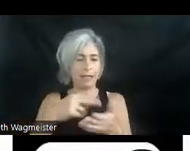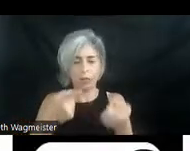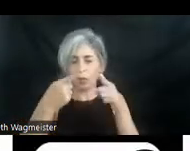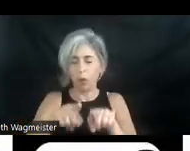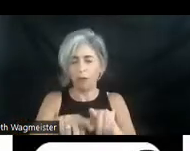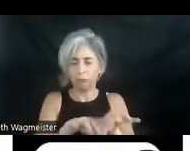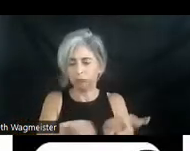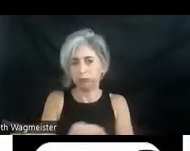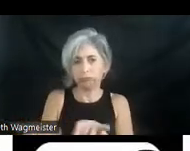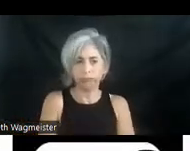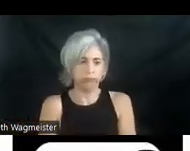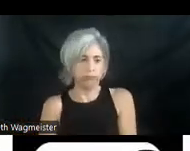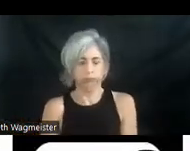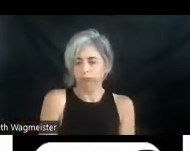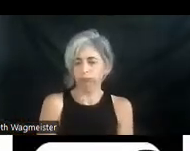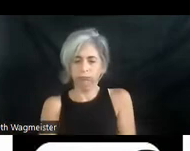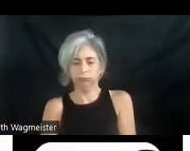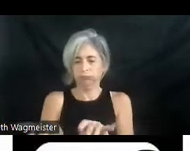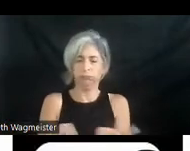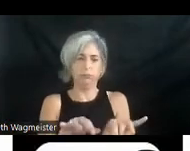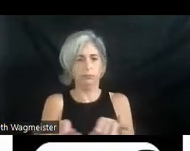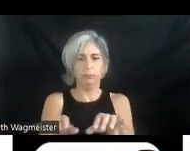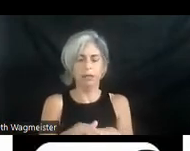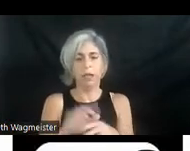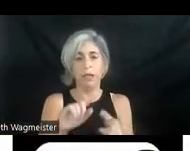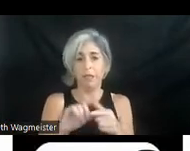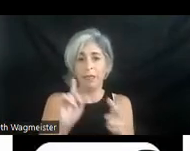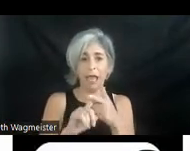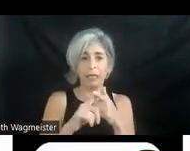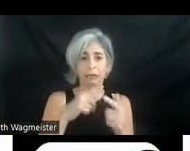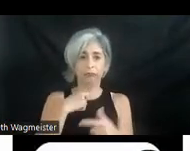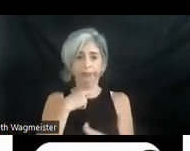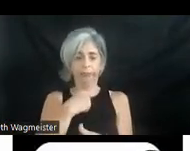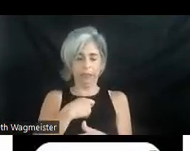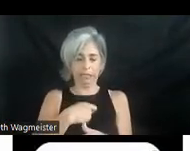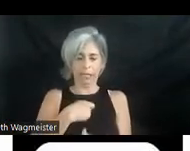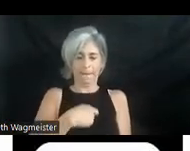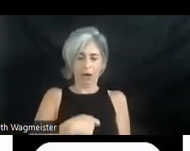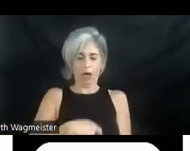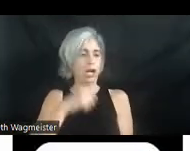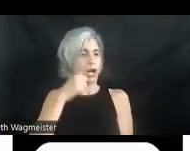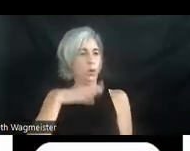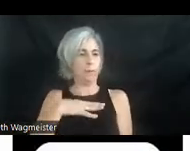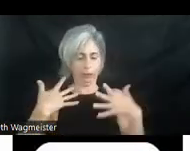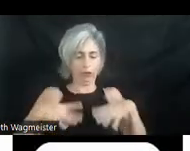As a fader on the mix board sides down and turns into a zipper a woman's dress. A man eases the